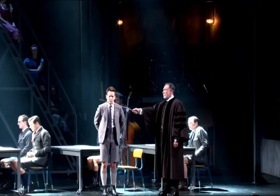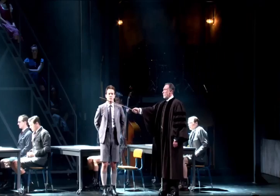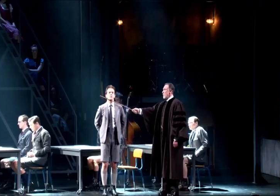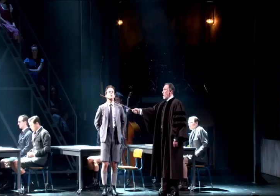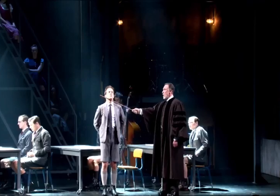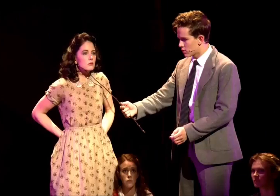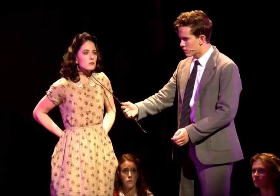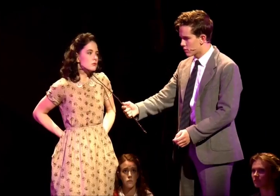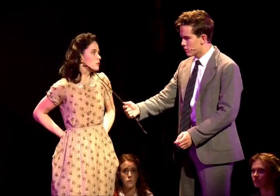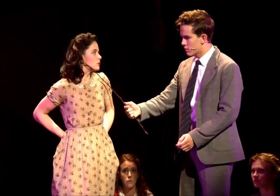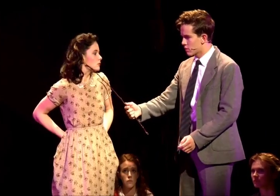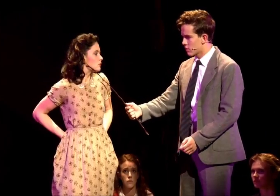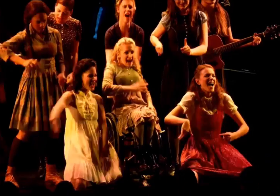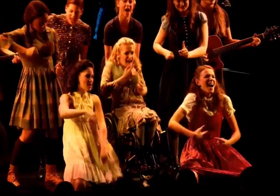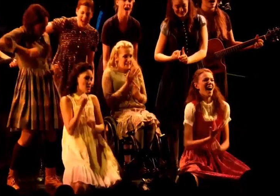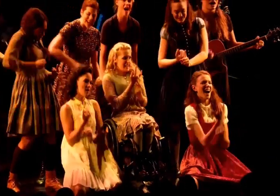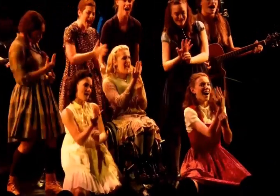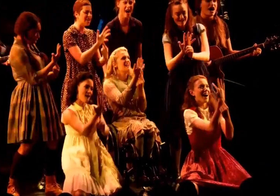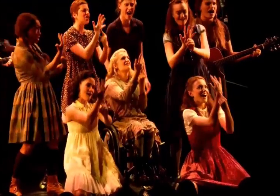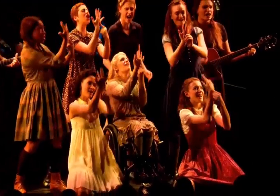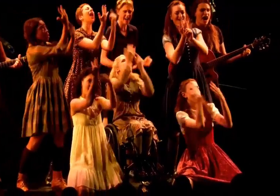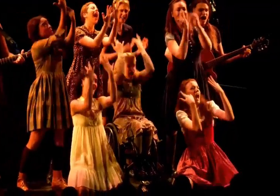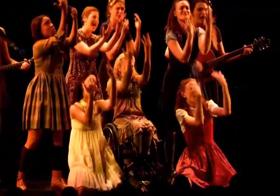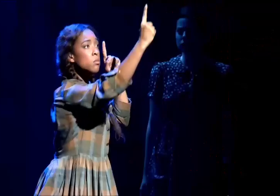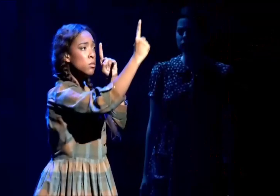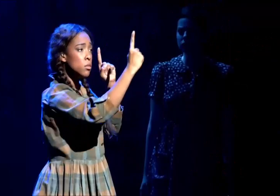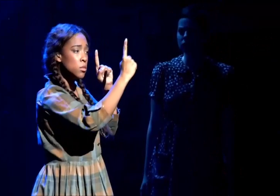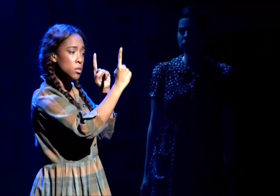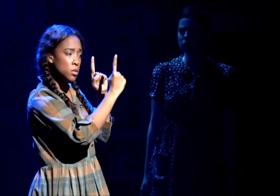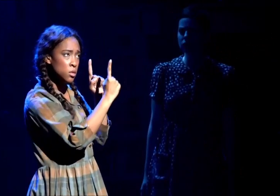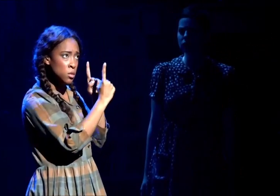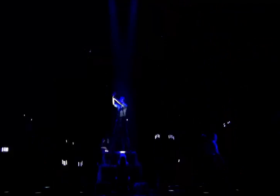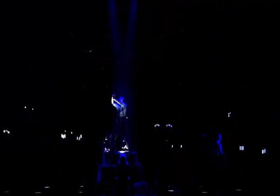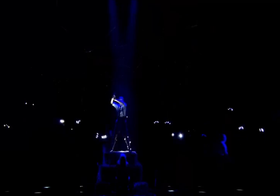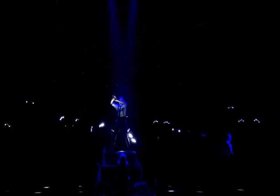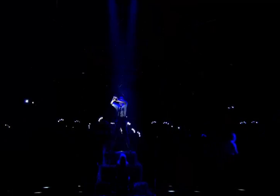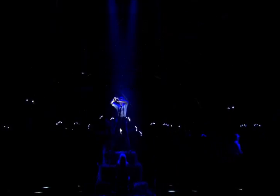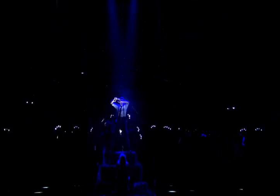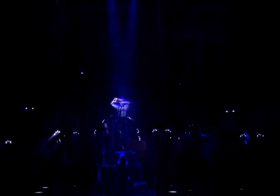Some pray that one day, Christ will come a-callin'